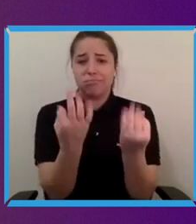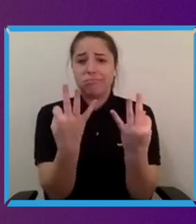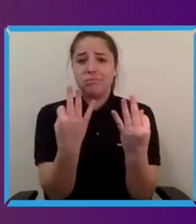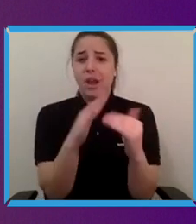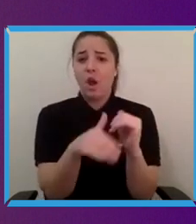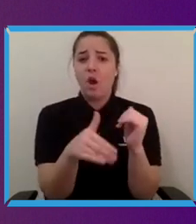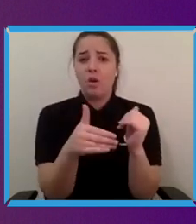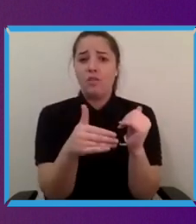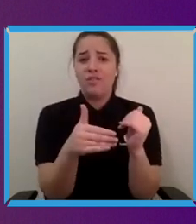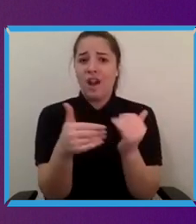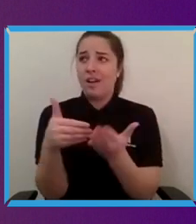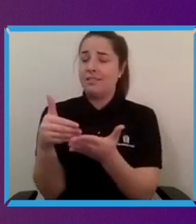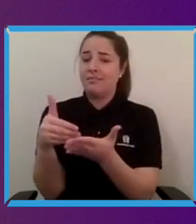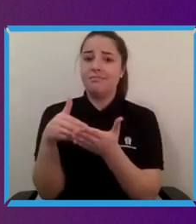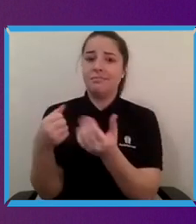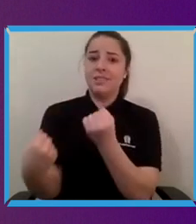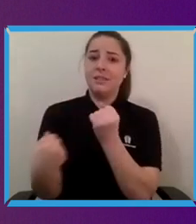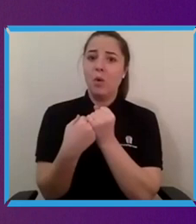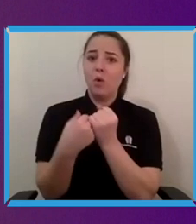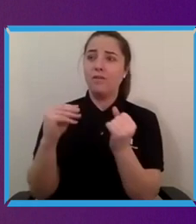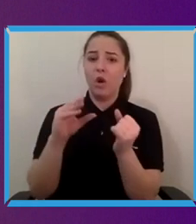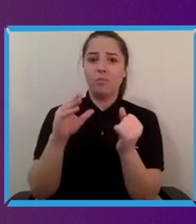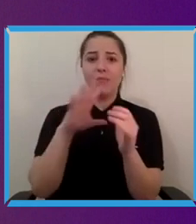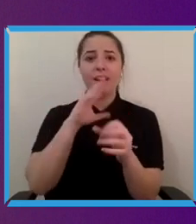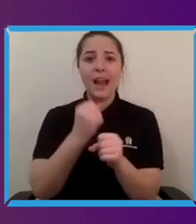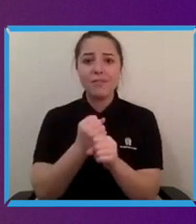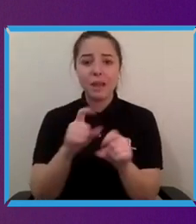support for things like care and healthcare and all the kinds of